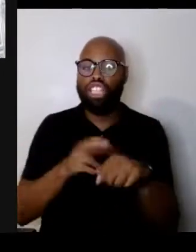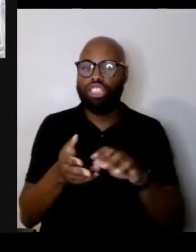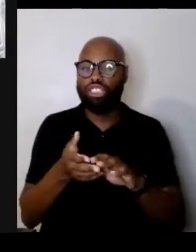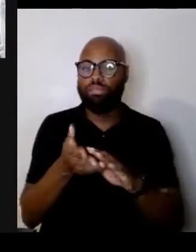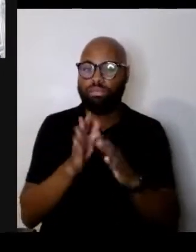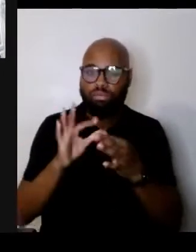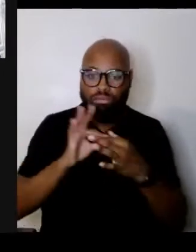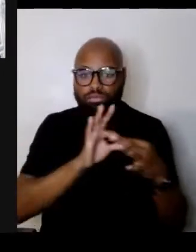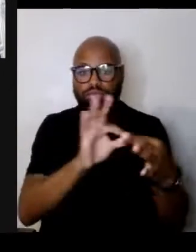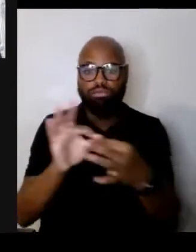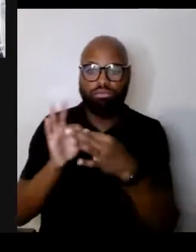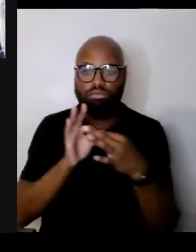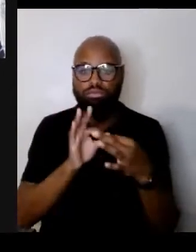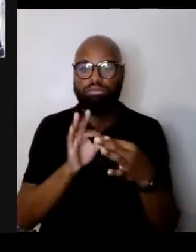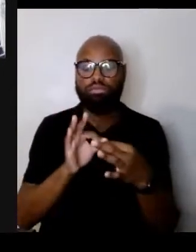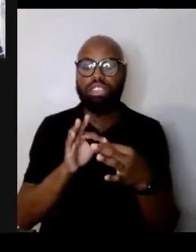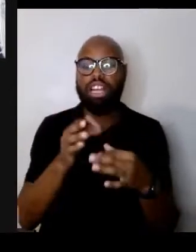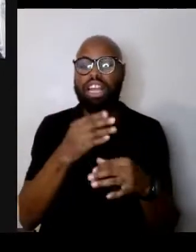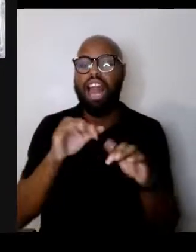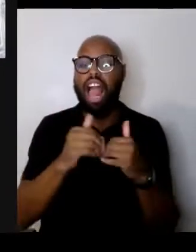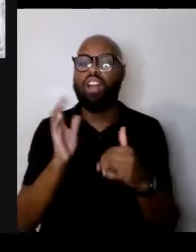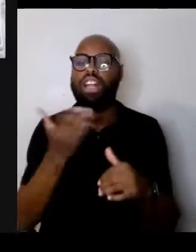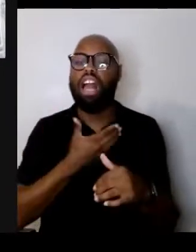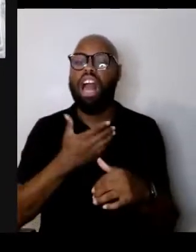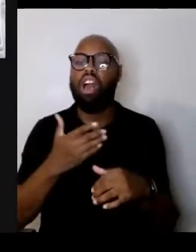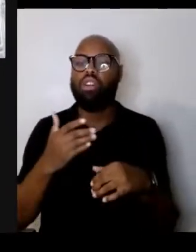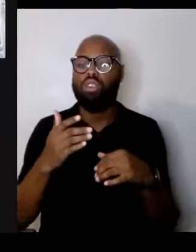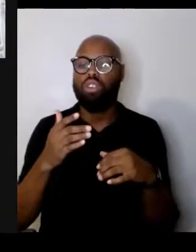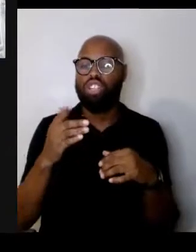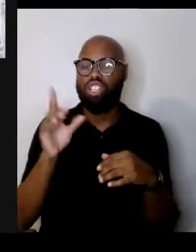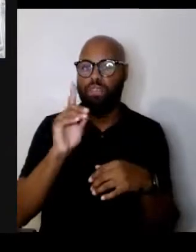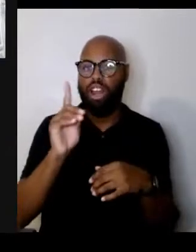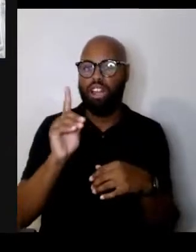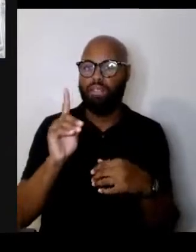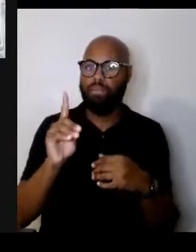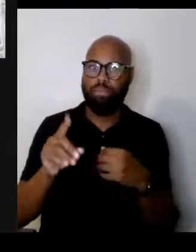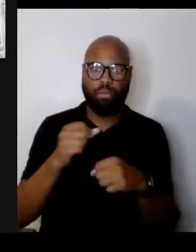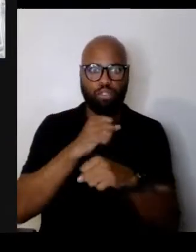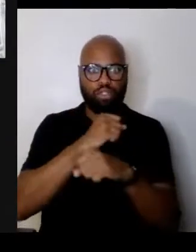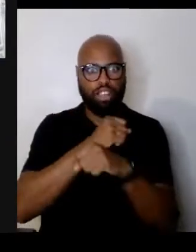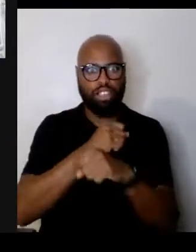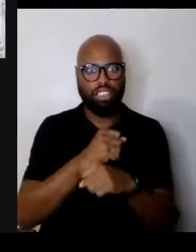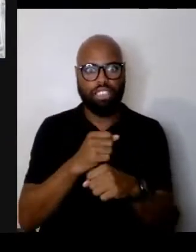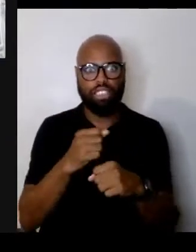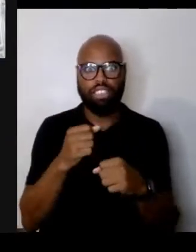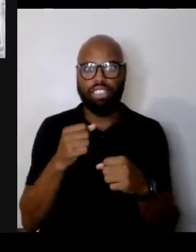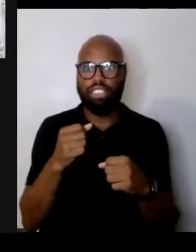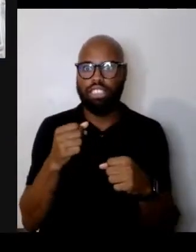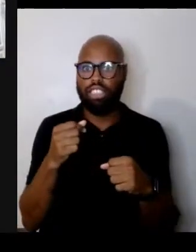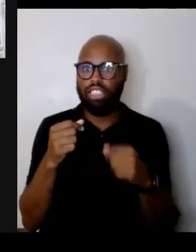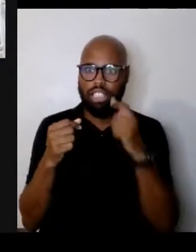And how can our democracy be protected and defended in the face of all of these hostilities?